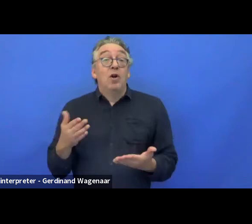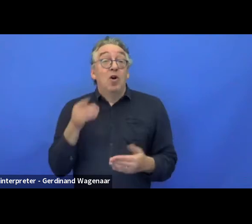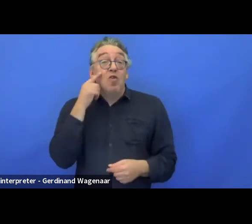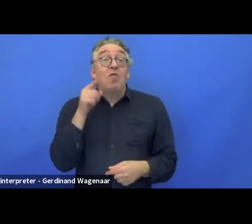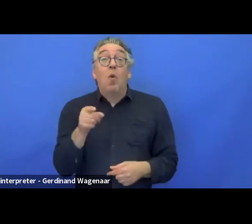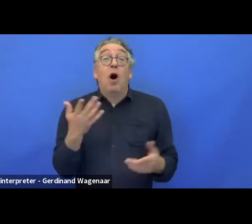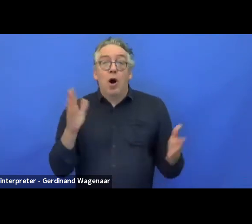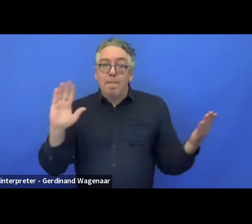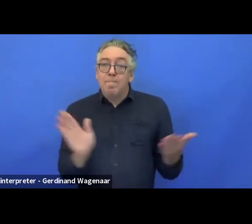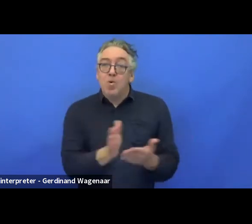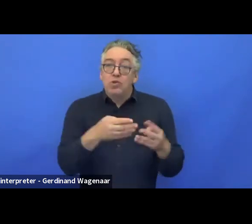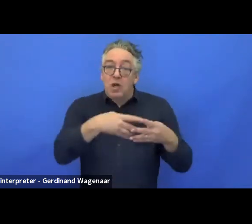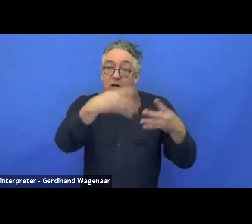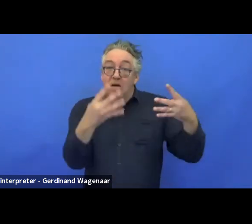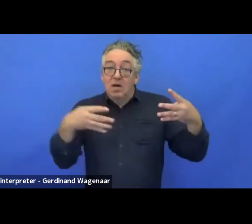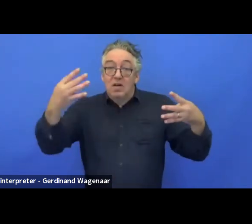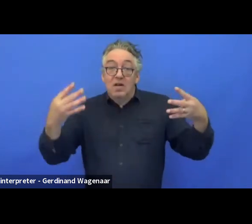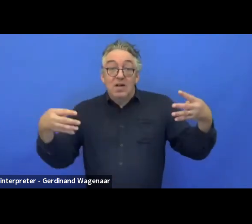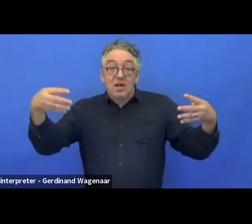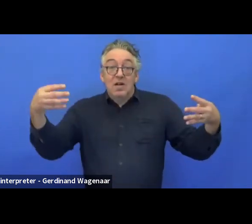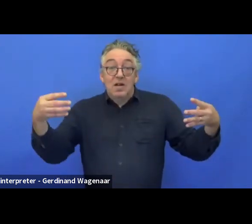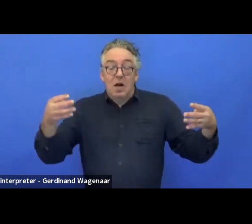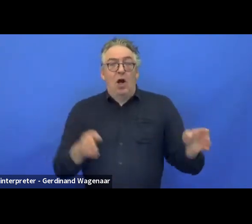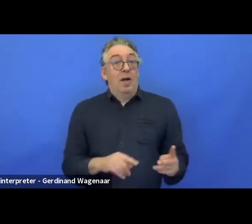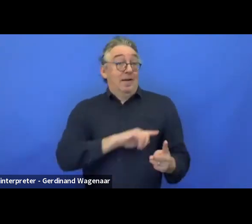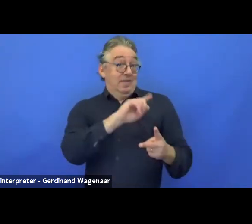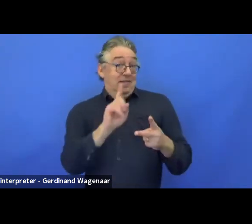Then, it was to be able to do Excel.